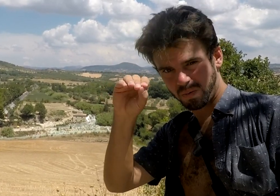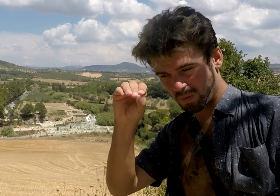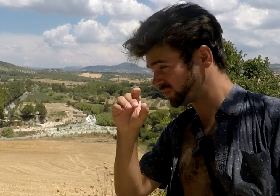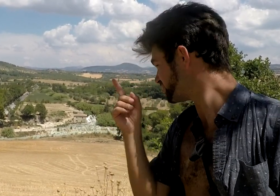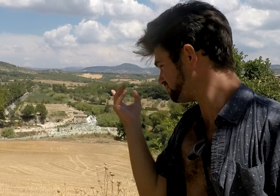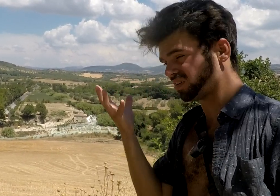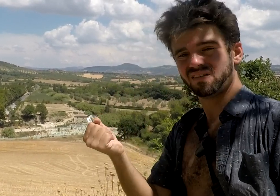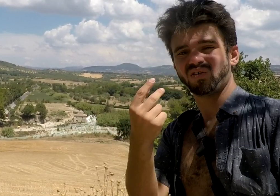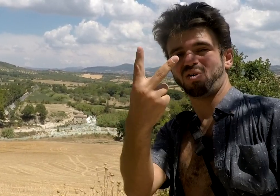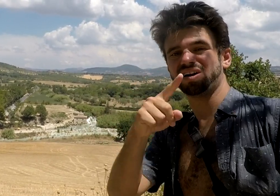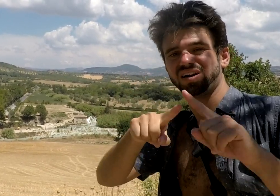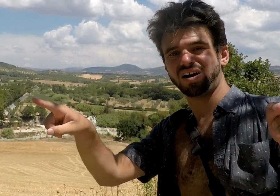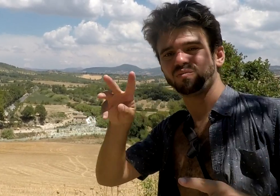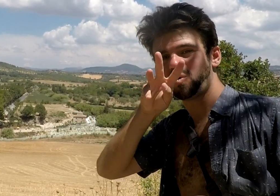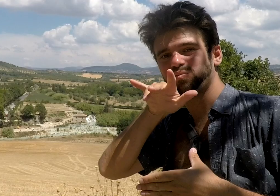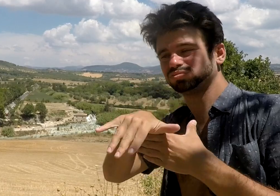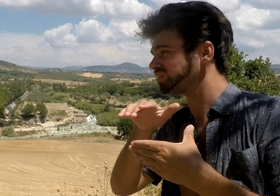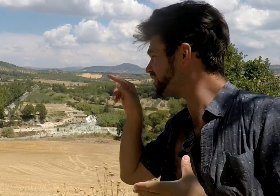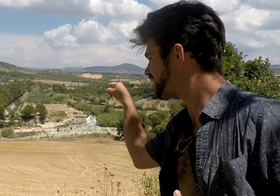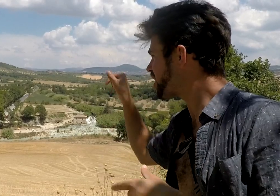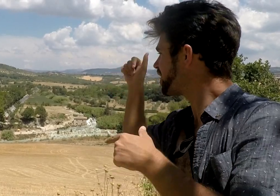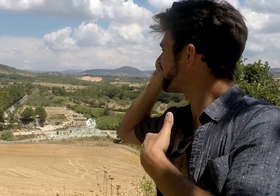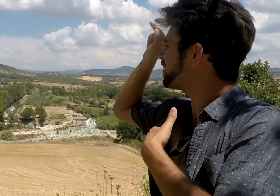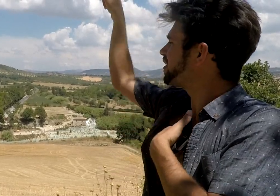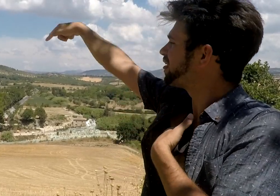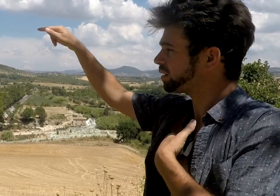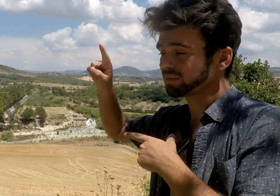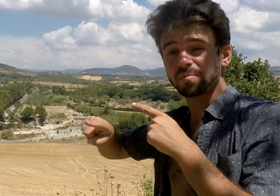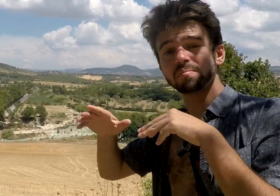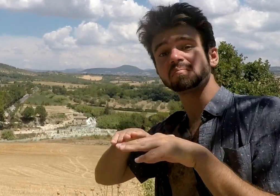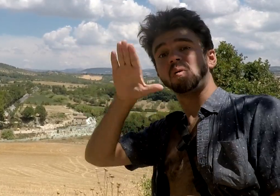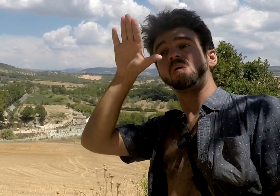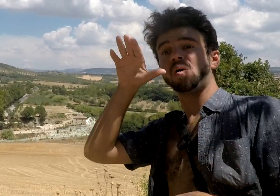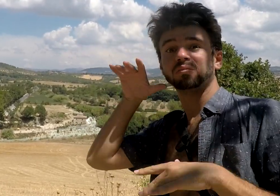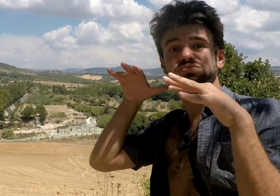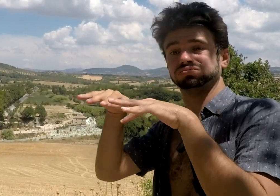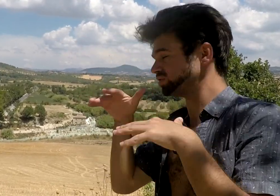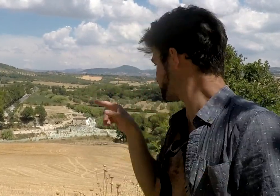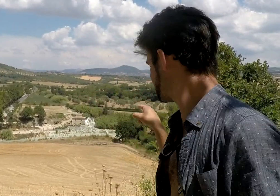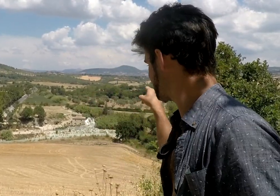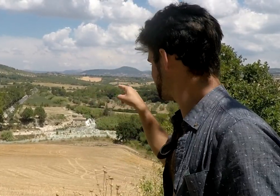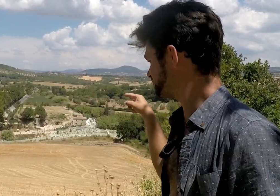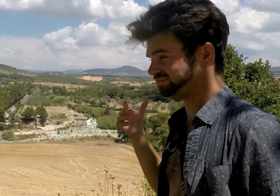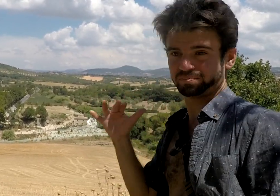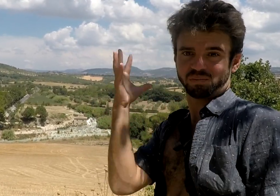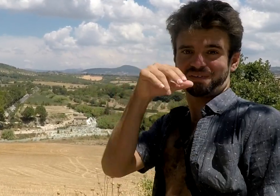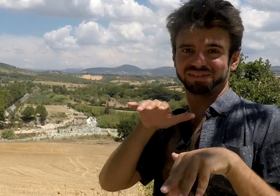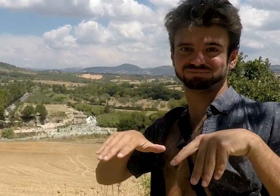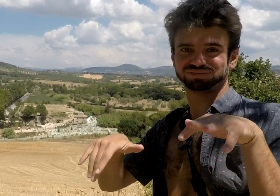There are two different natural springs in this location. But where I've been at is the most popular tourist spot.